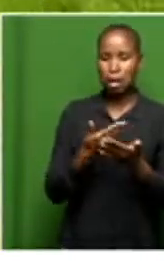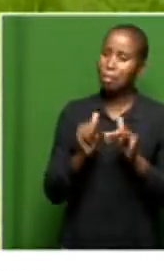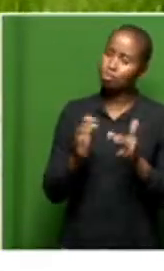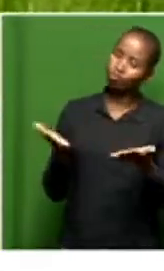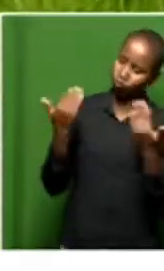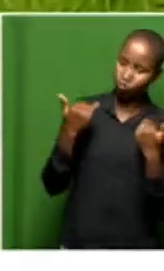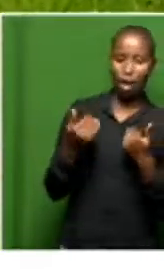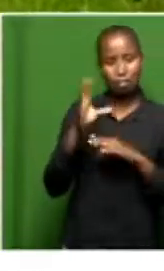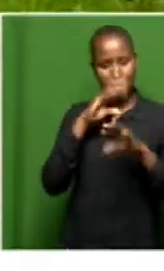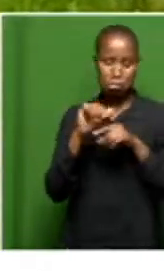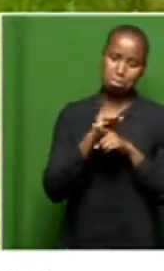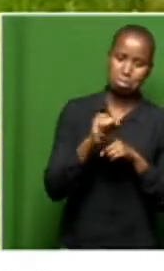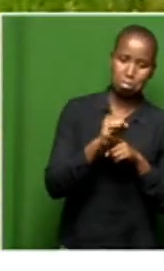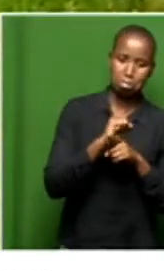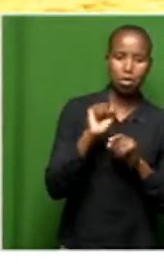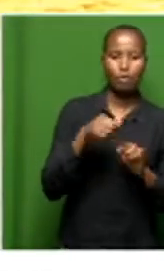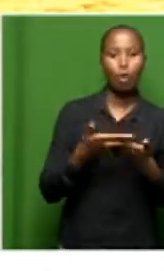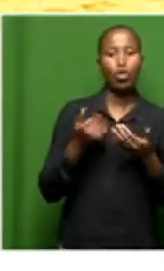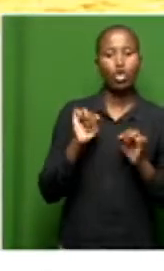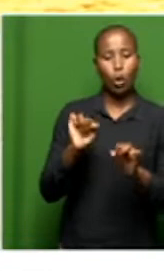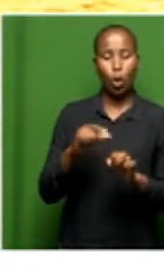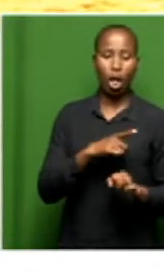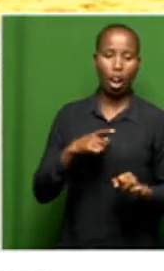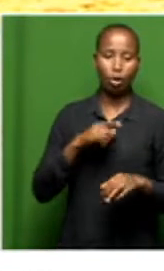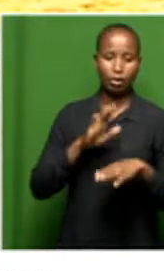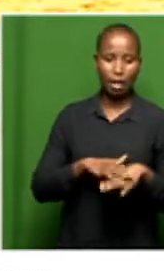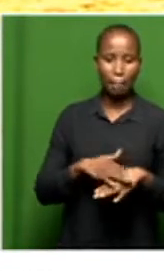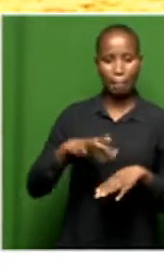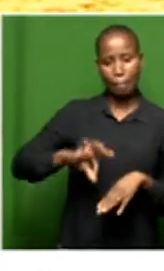for their long-term benefits. Once you drive in you get the experience of the farm